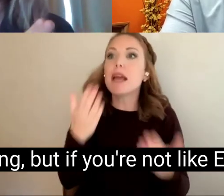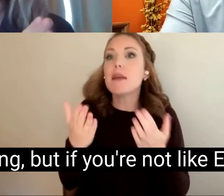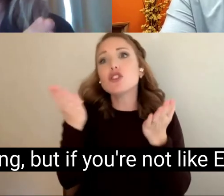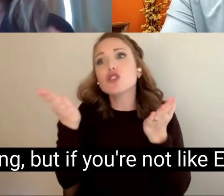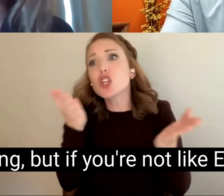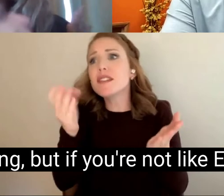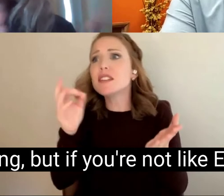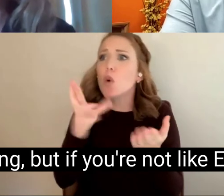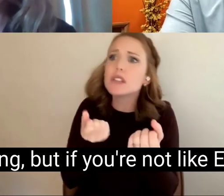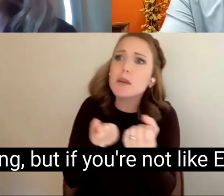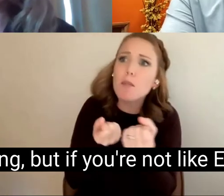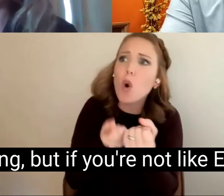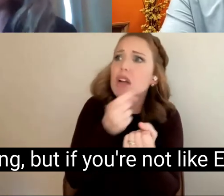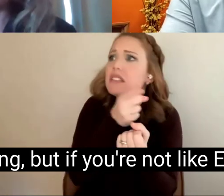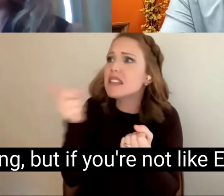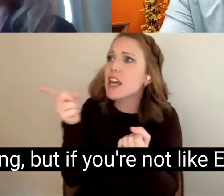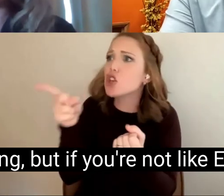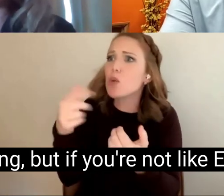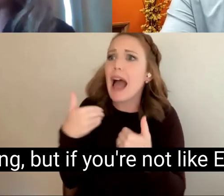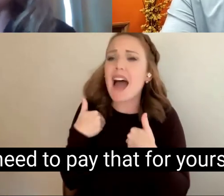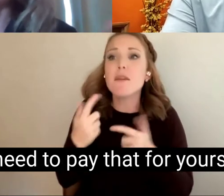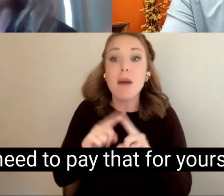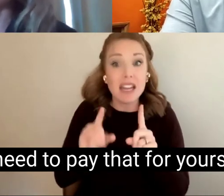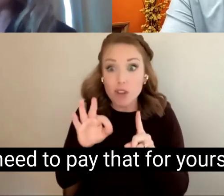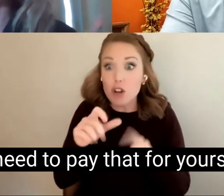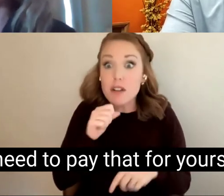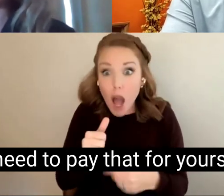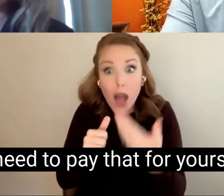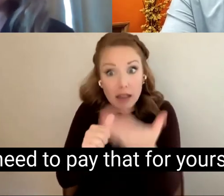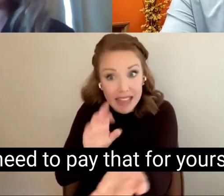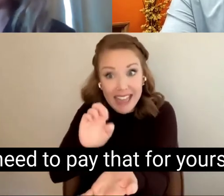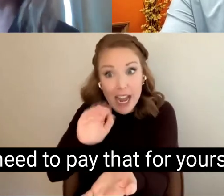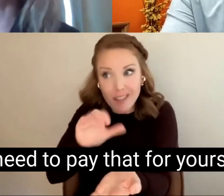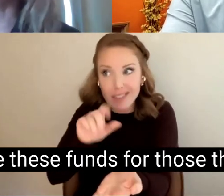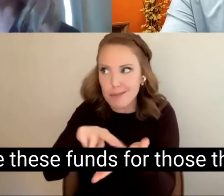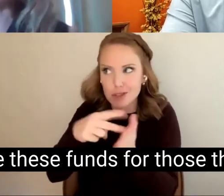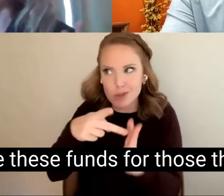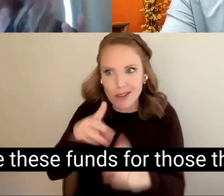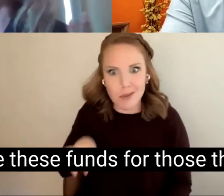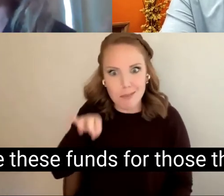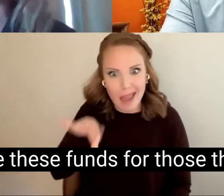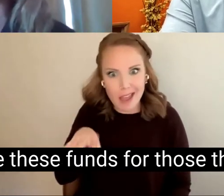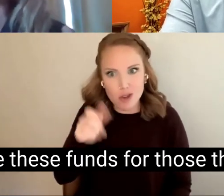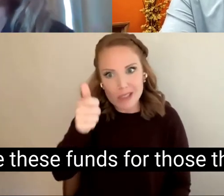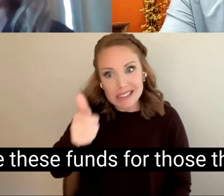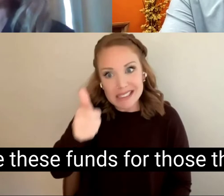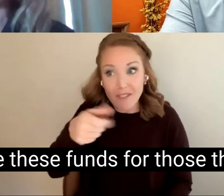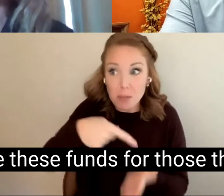receiving, but if you're not like Eric you would need to pay that for yourself, you can use these funds for those things to